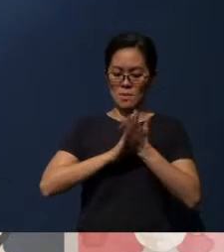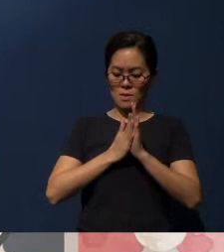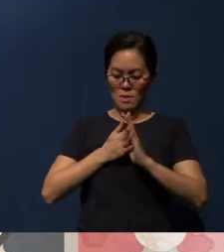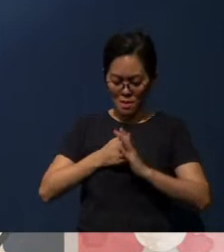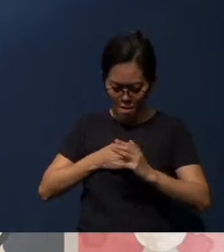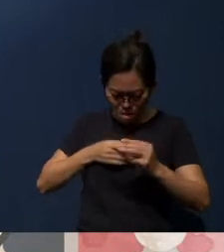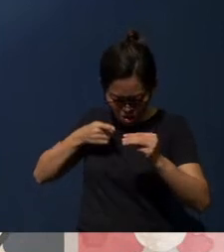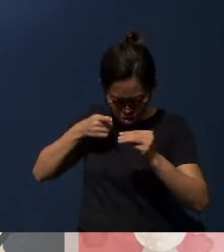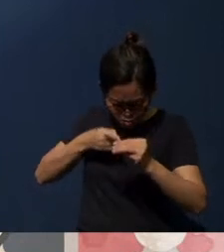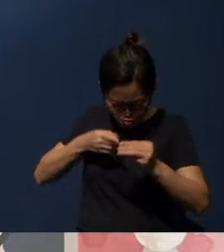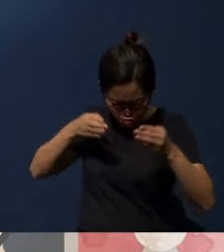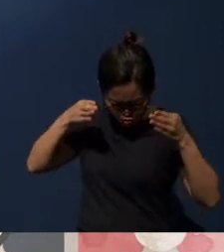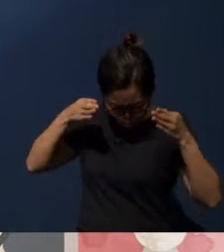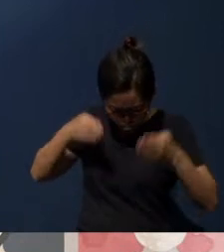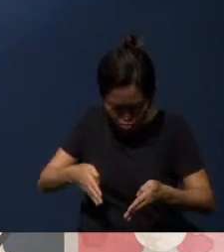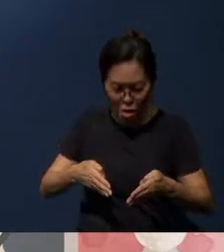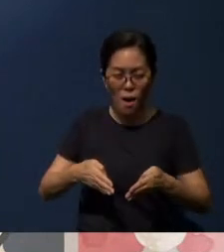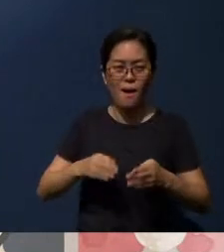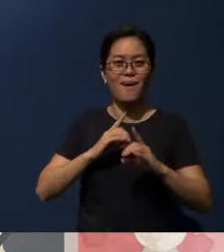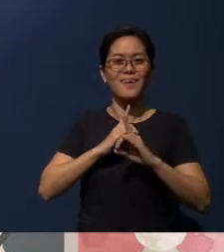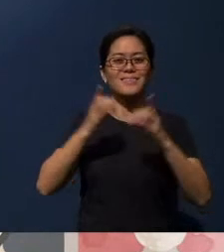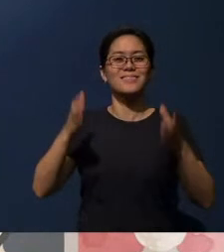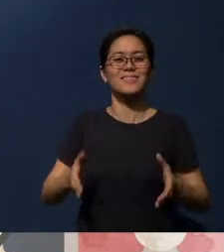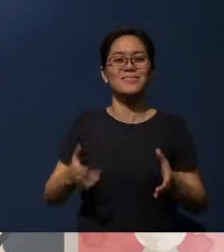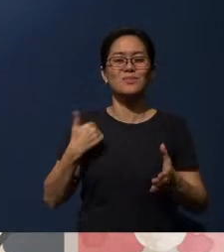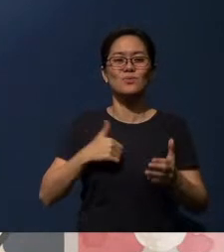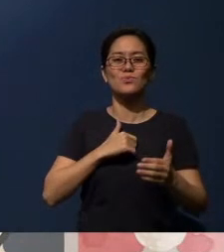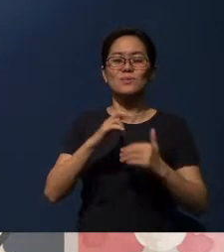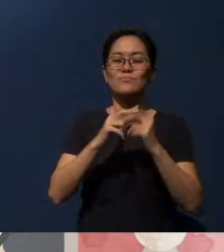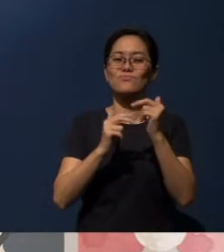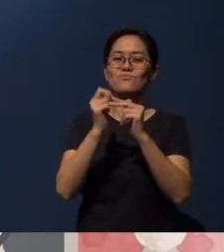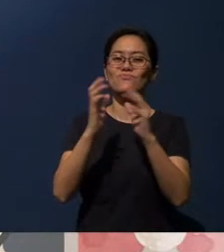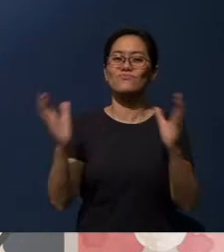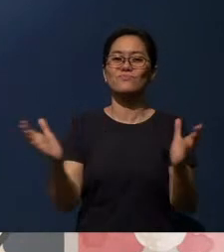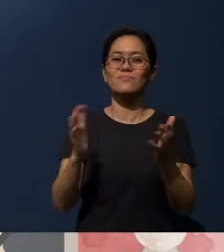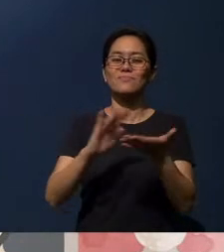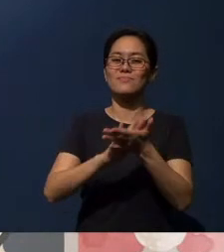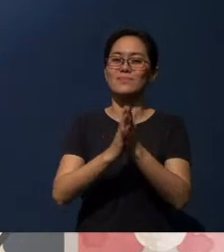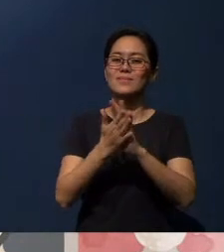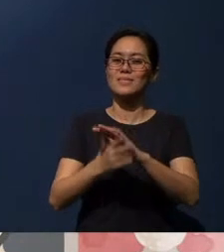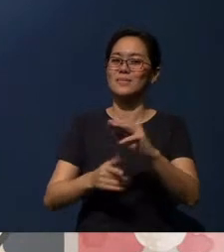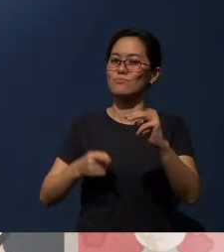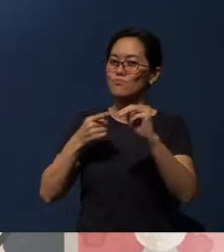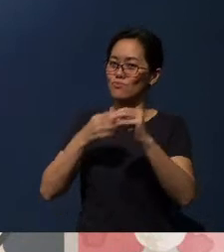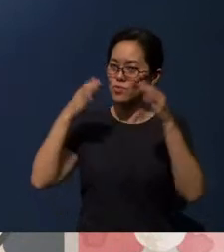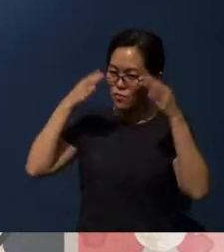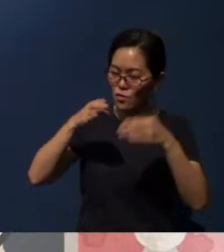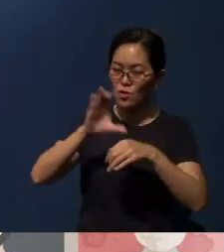we will build it into missional cells, becoming a missional church for Him. Amen.